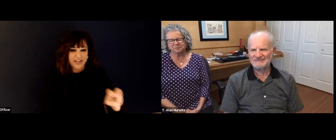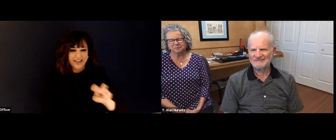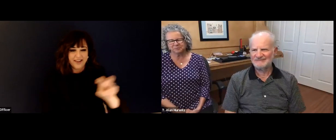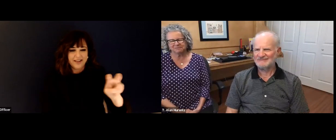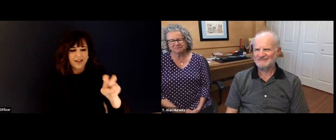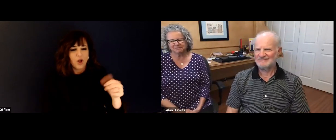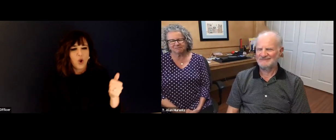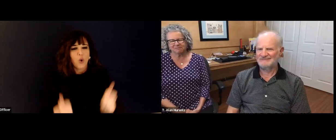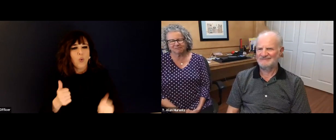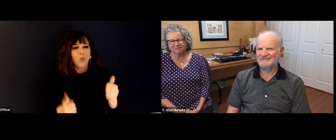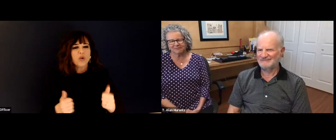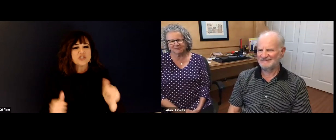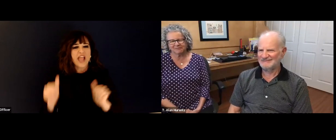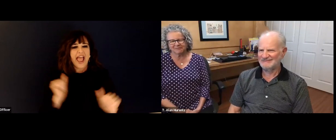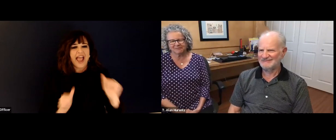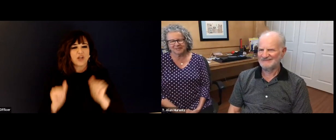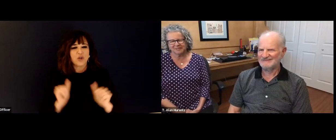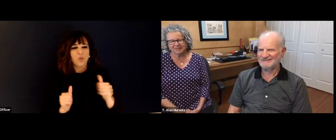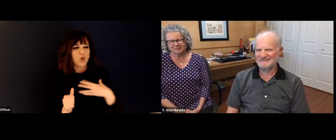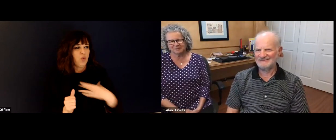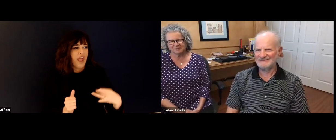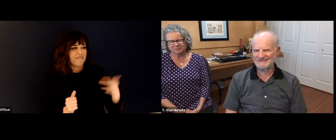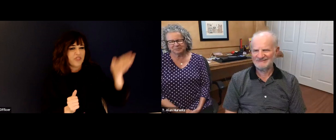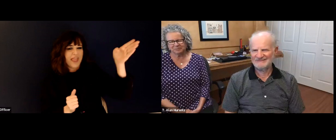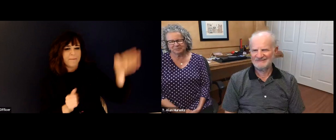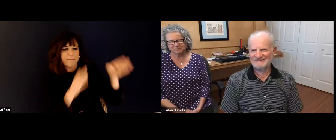came to the both of you and said, I would like to do a movie